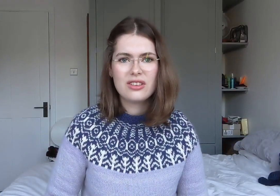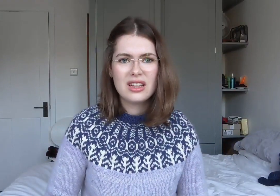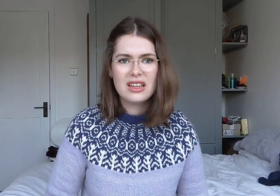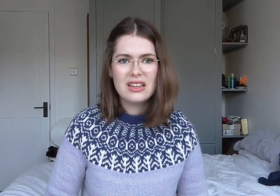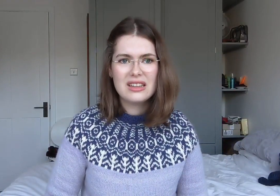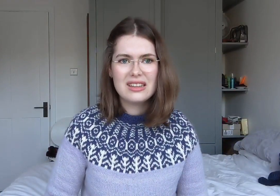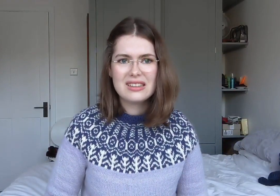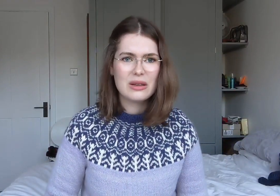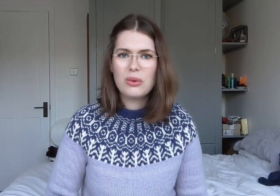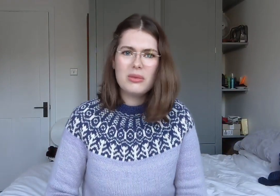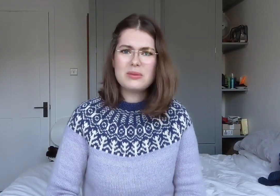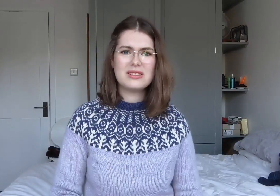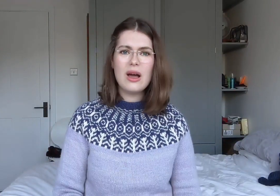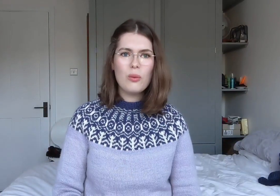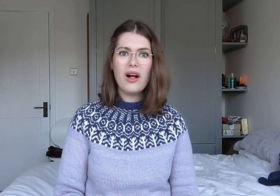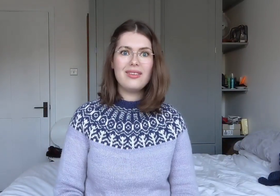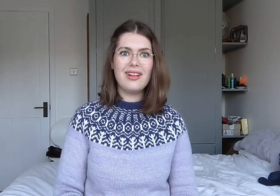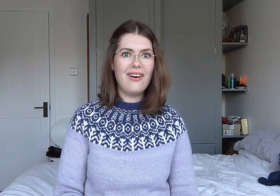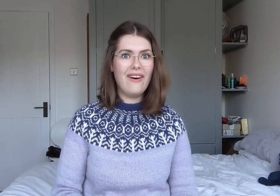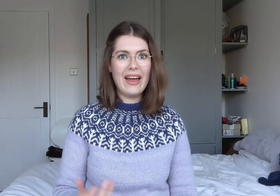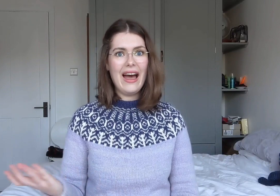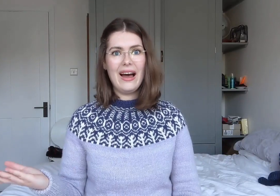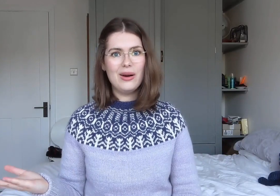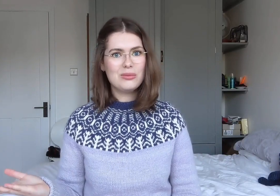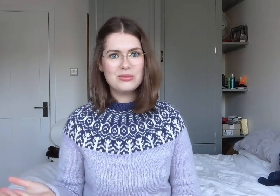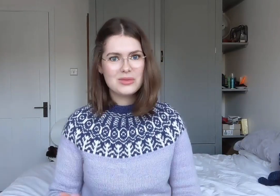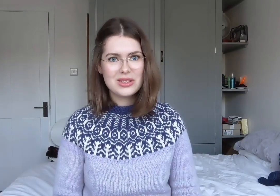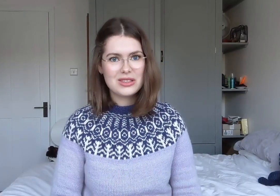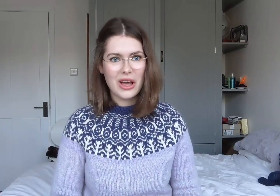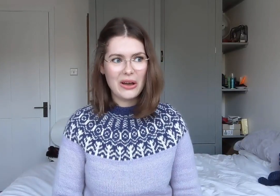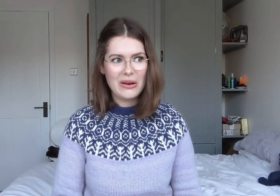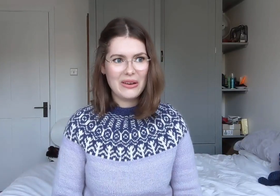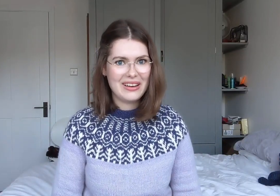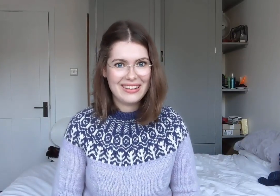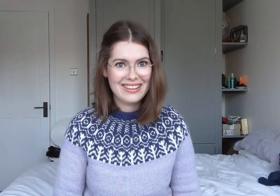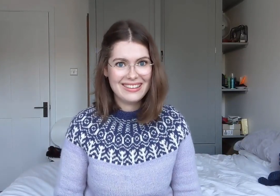Well, I am so...